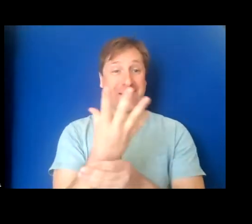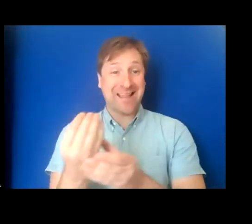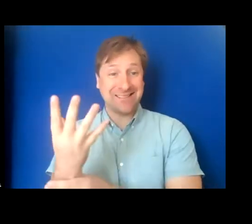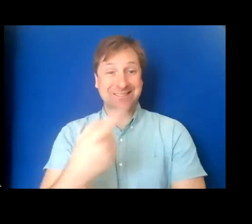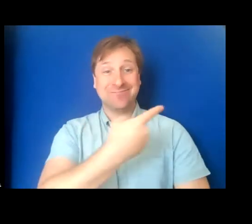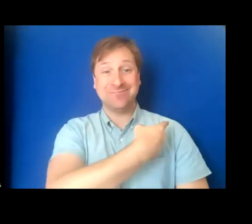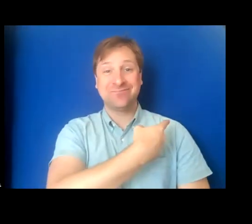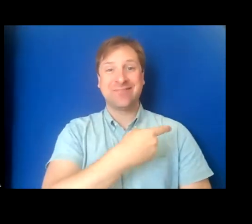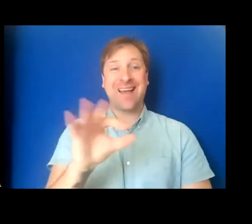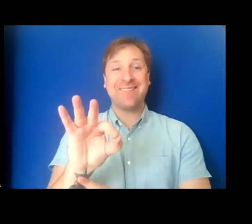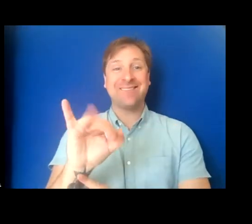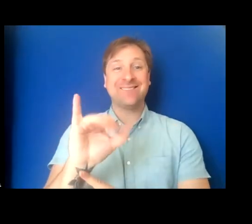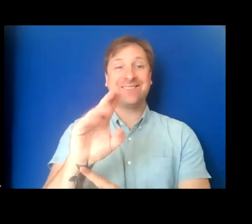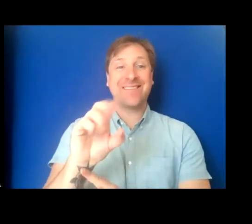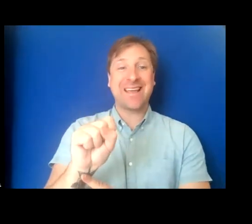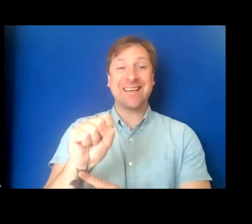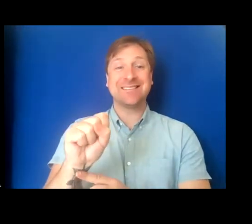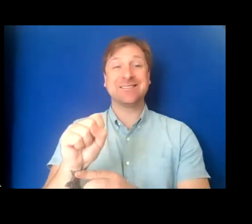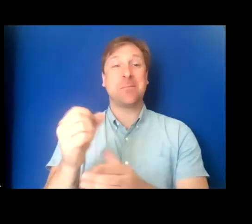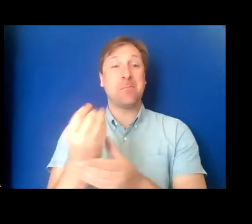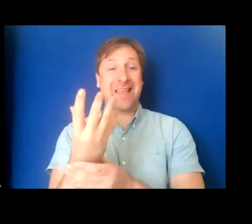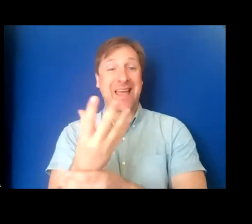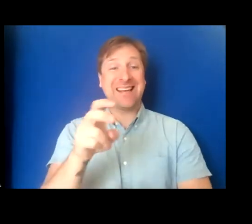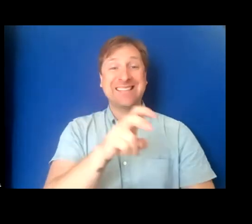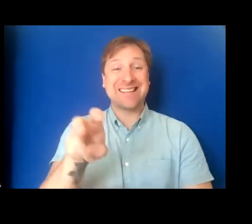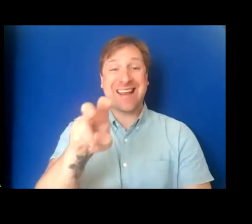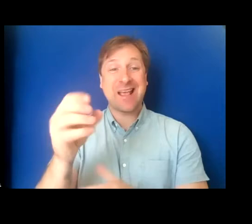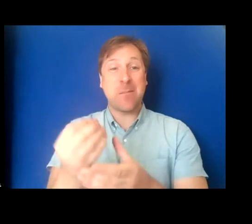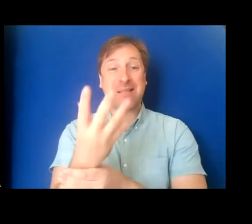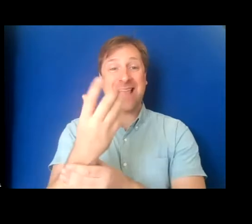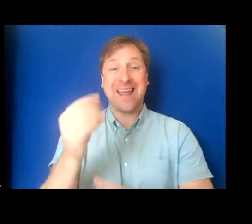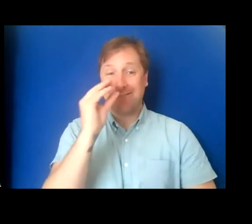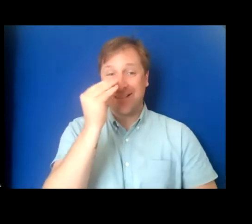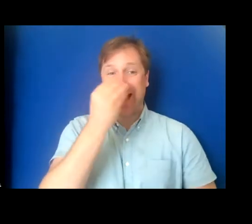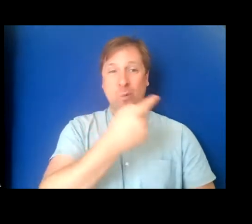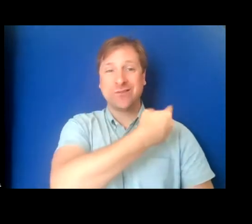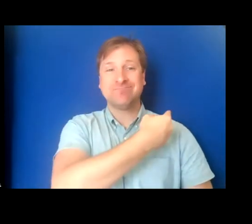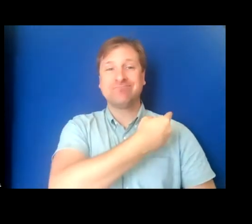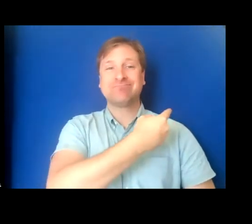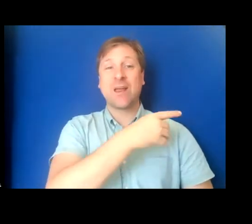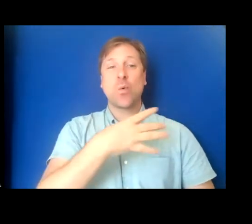a ficus, a snake plant, and some succulents, set against a white wall with thin wood paneling